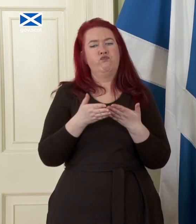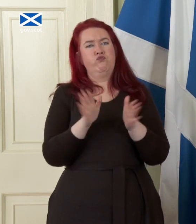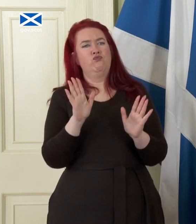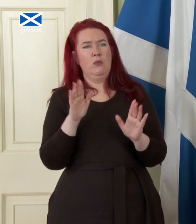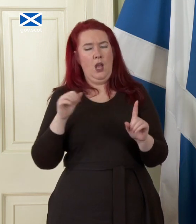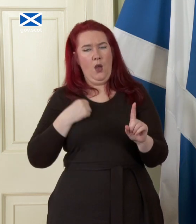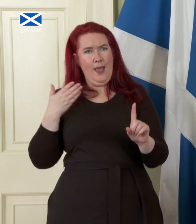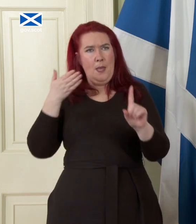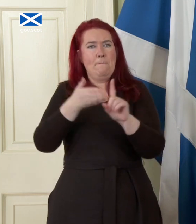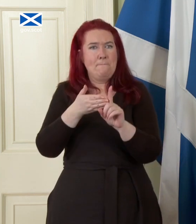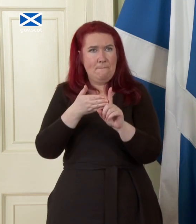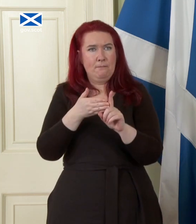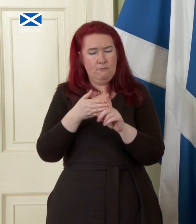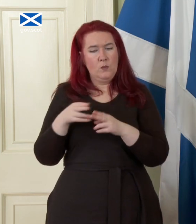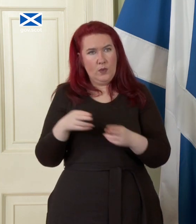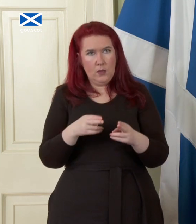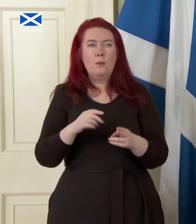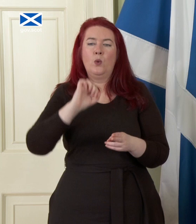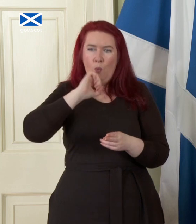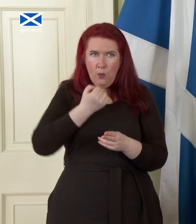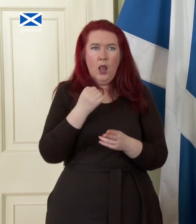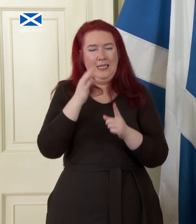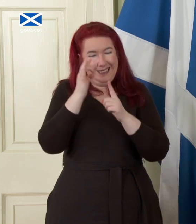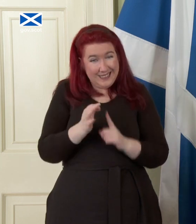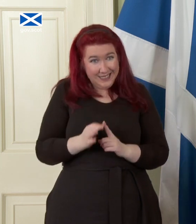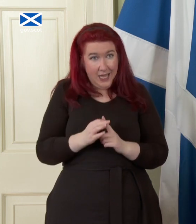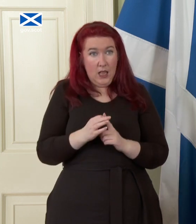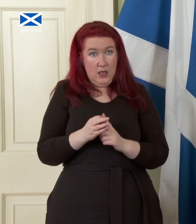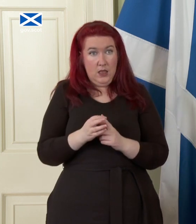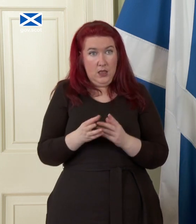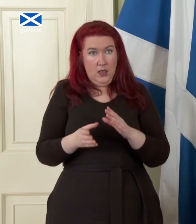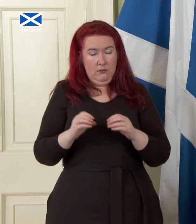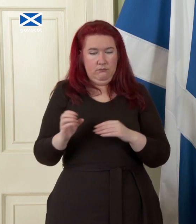we would take at which we will supplement with more detail on exactly these points you're talking